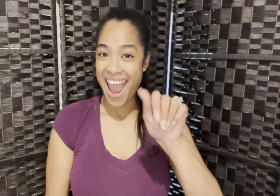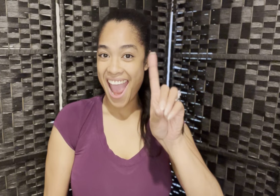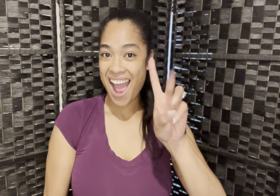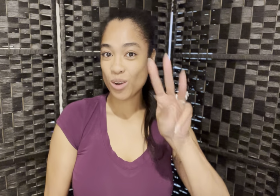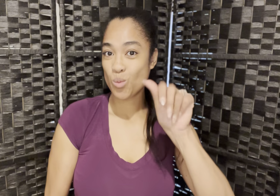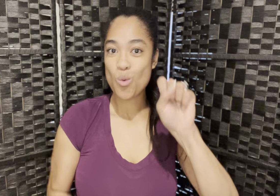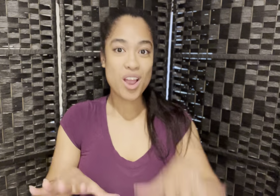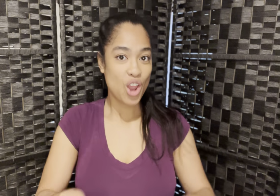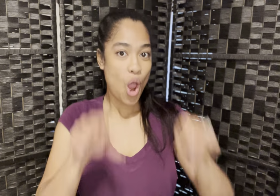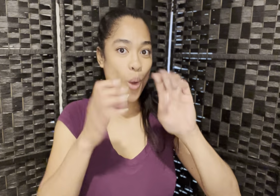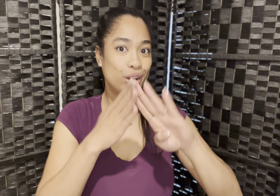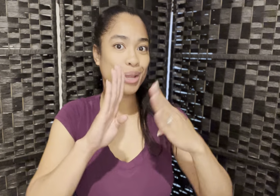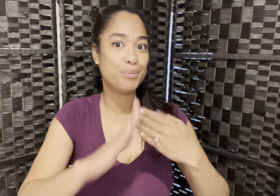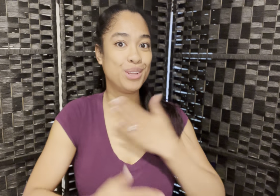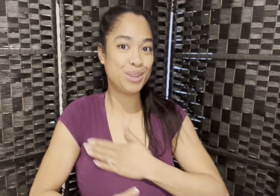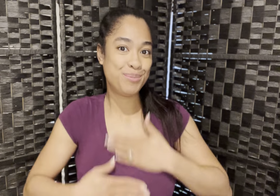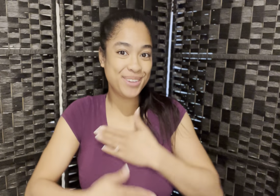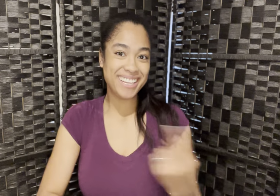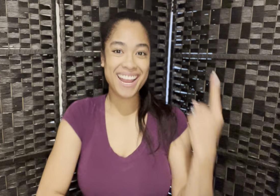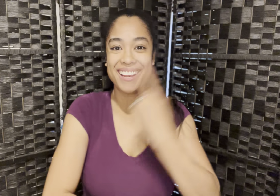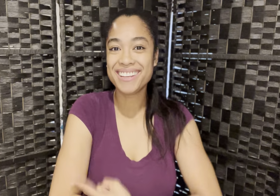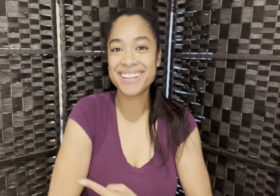ADWAS will be hosting Community Appreciation Day